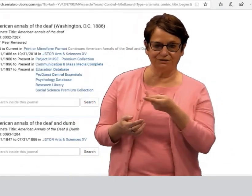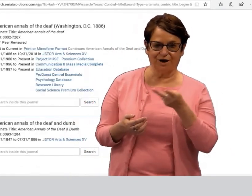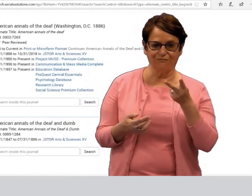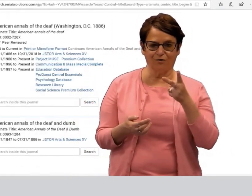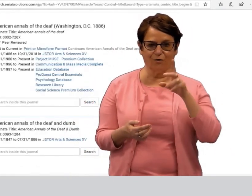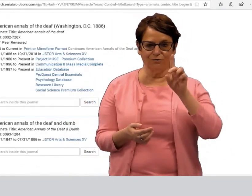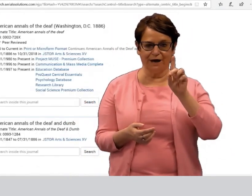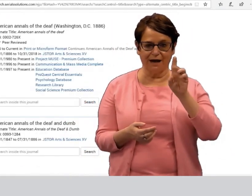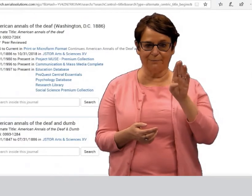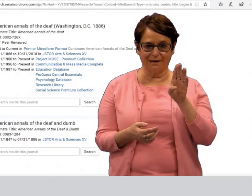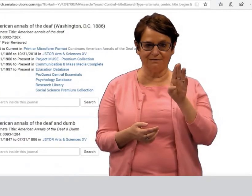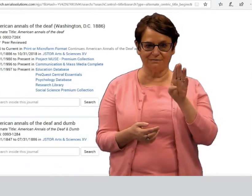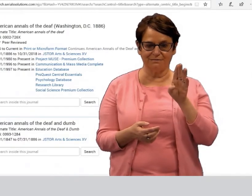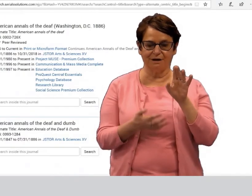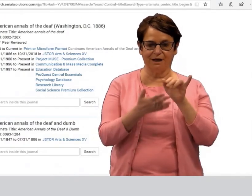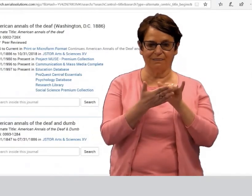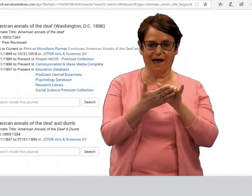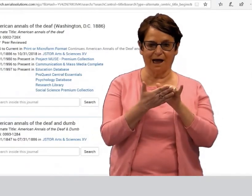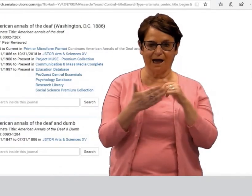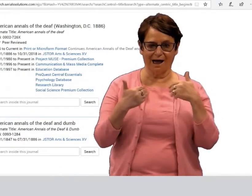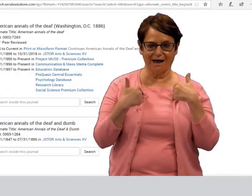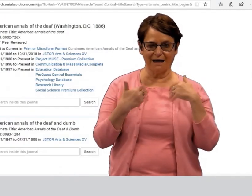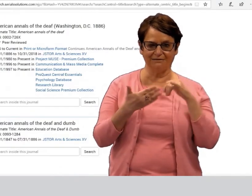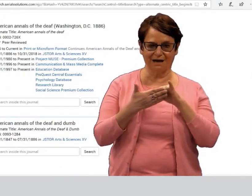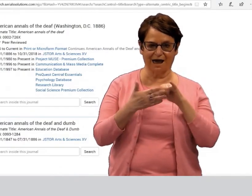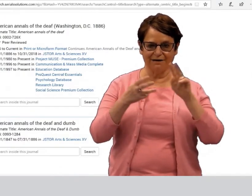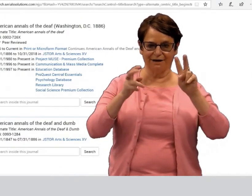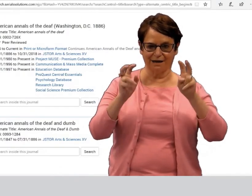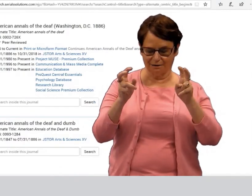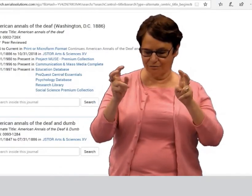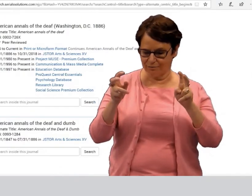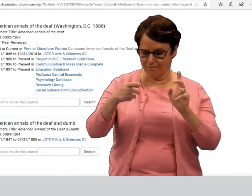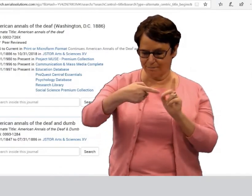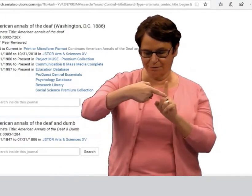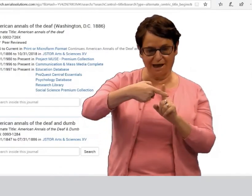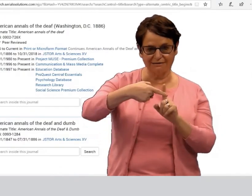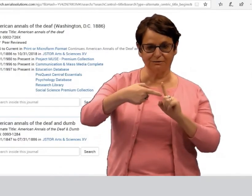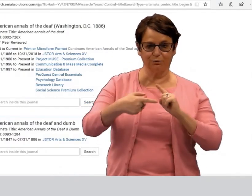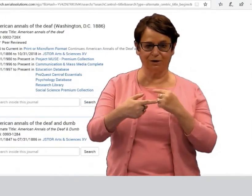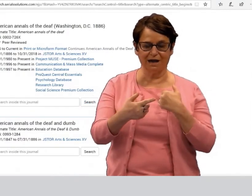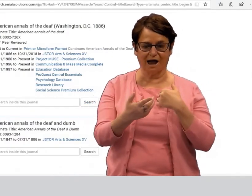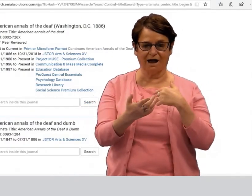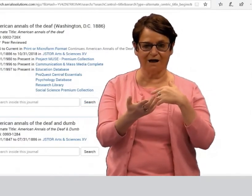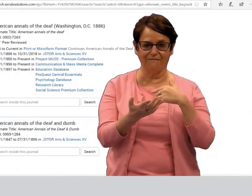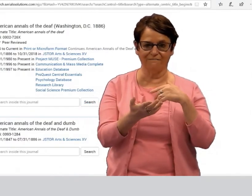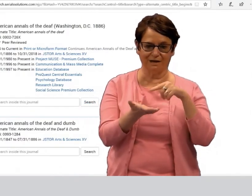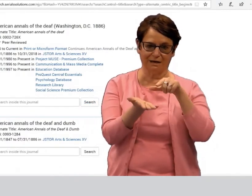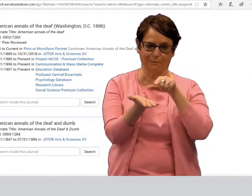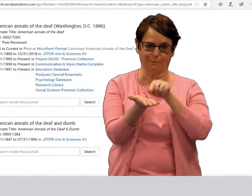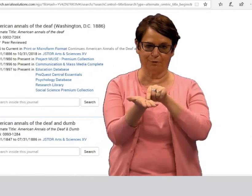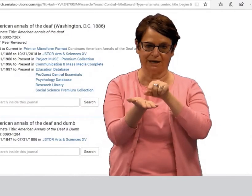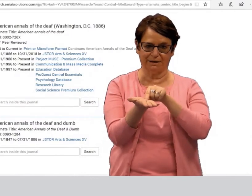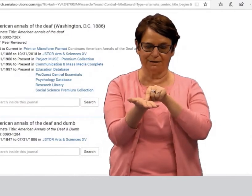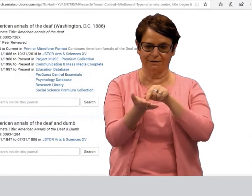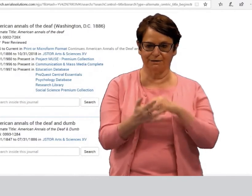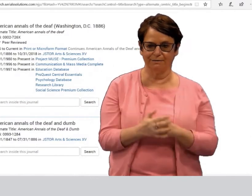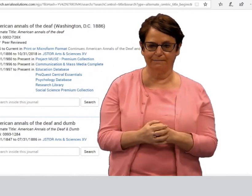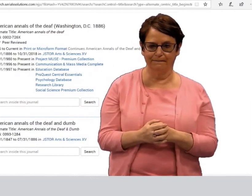You'll notice we have several databases that have that title, plus we have it in print.